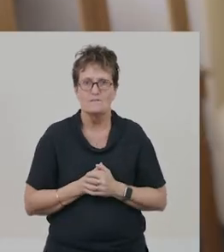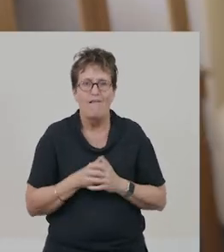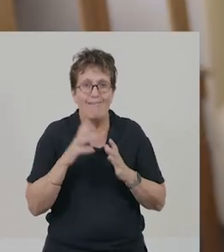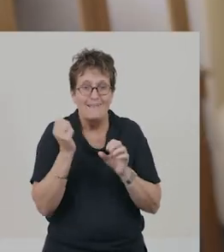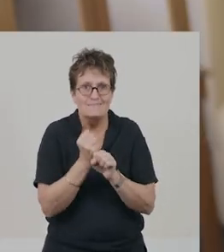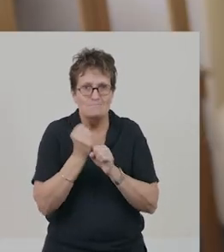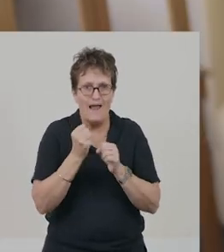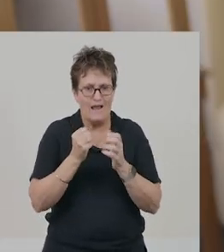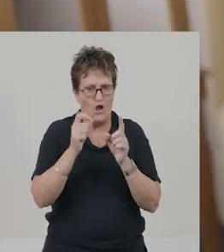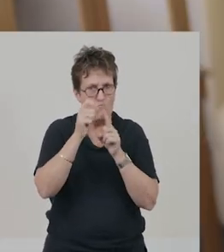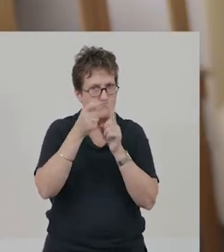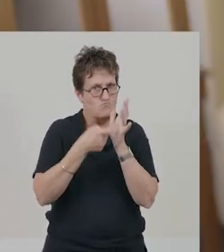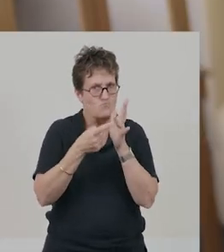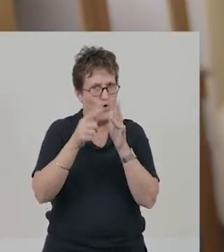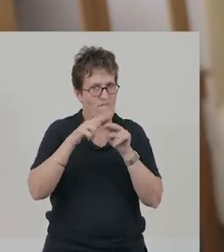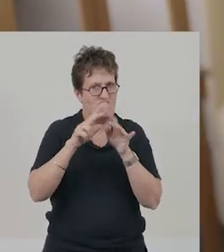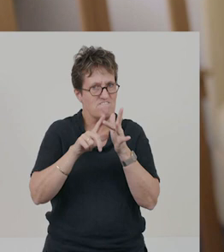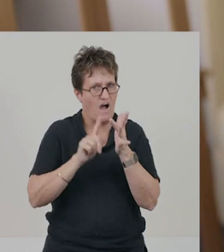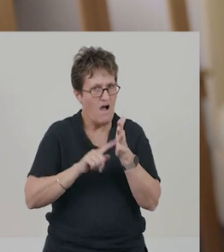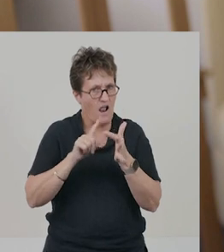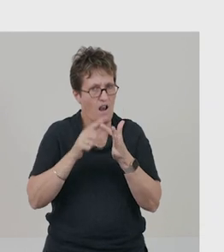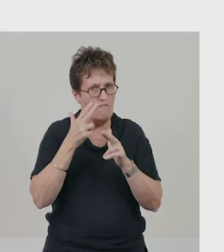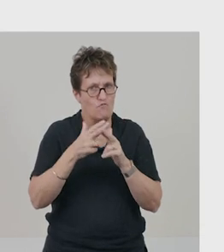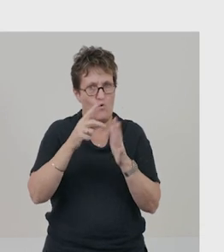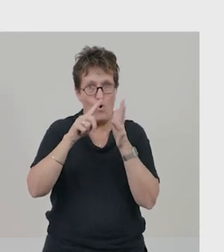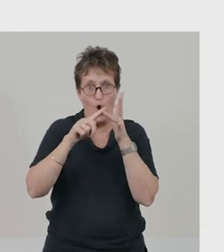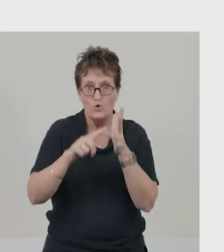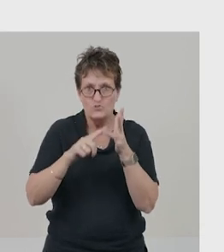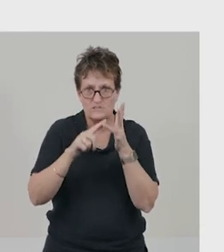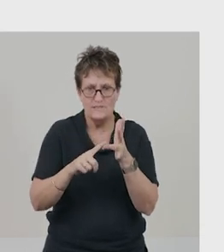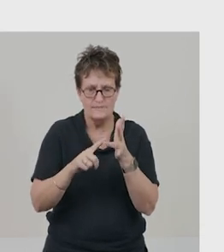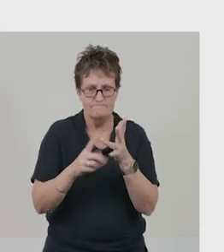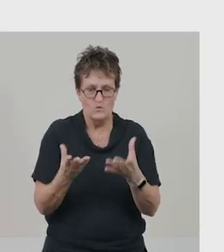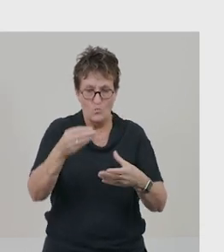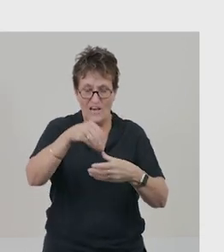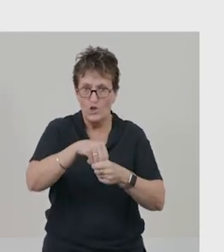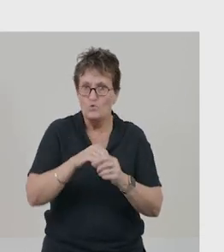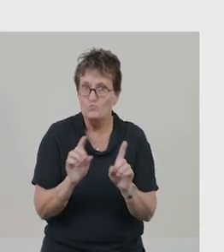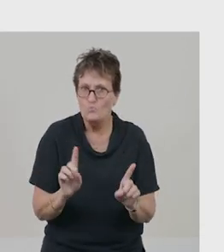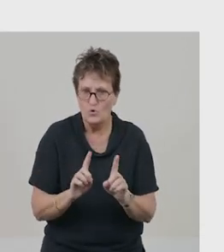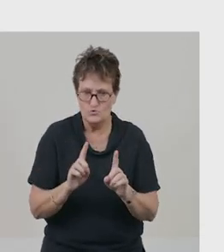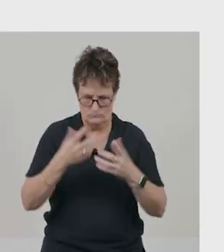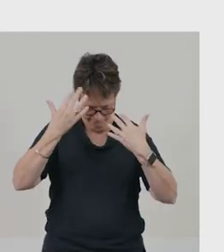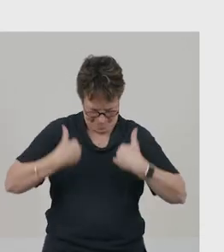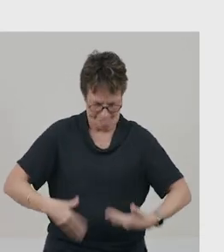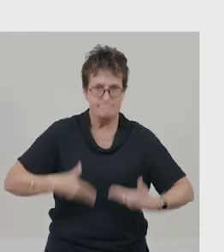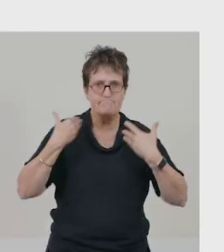Let's create a profile for Oshi. Our character profile will include some notes on her appearance,